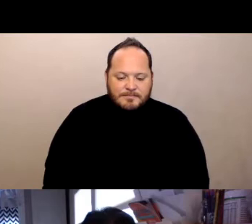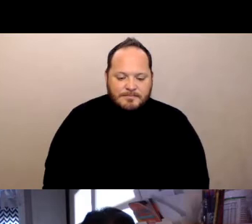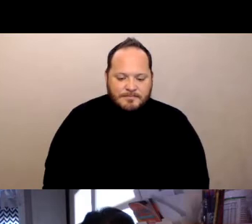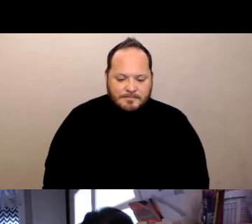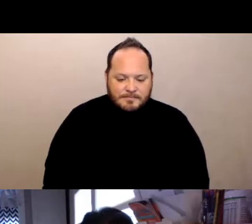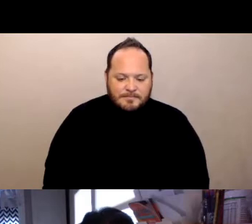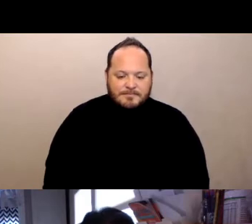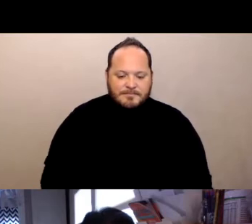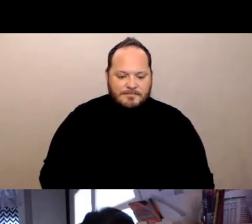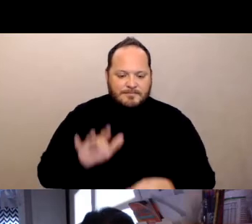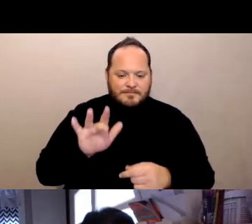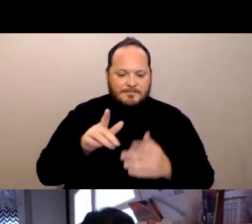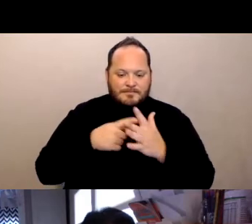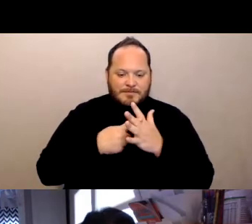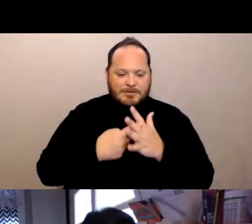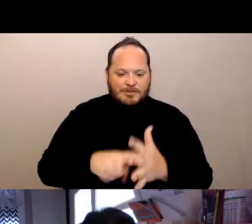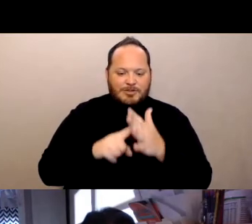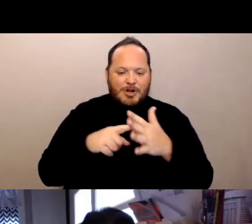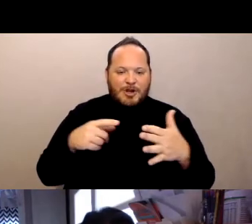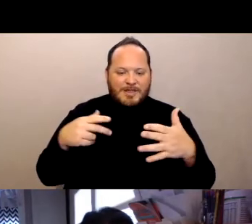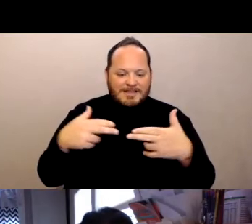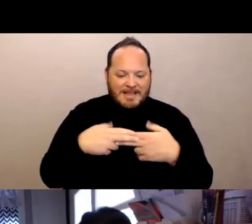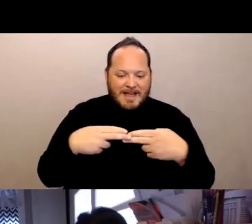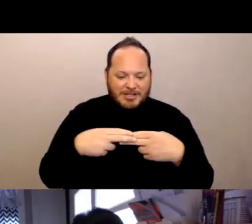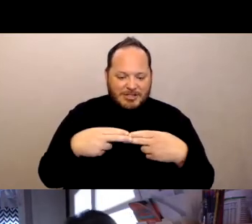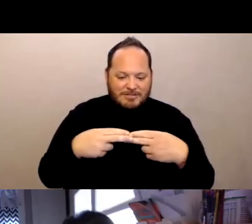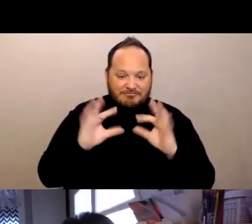and start the slideshow. Are you seeing that okay?